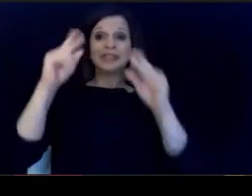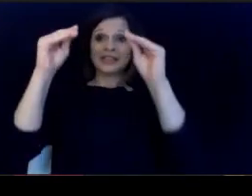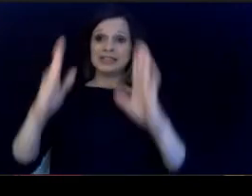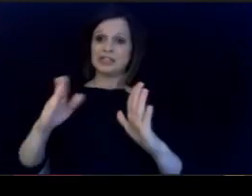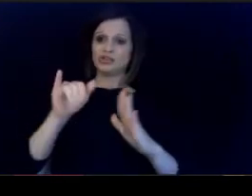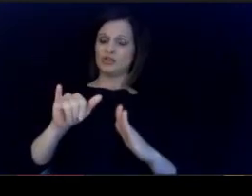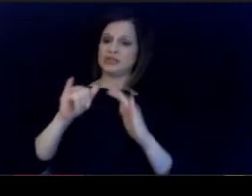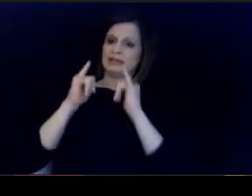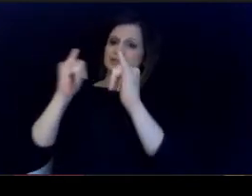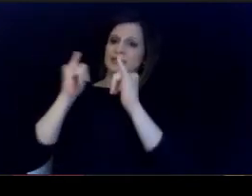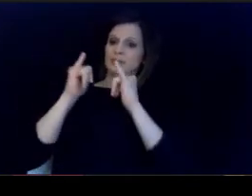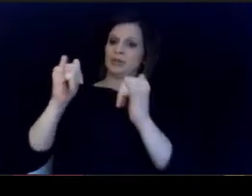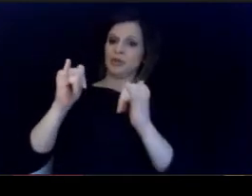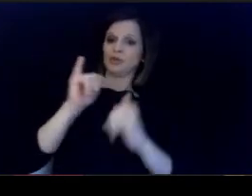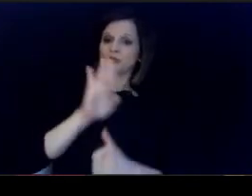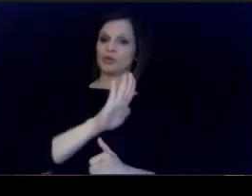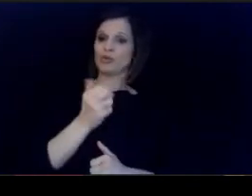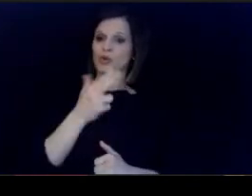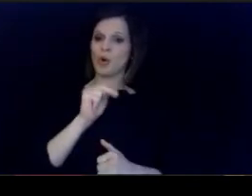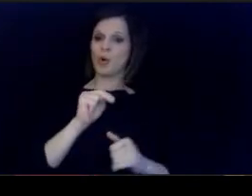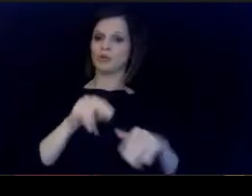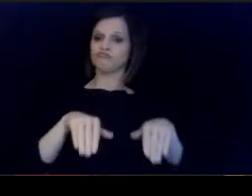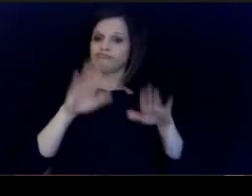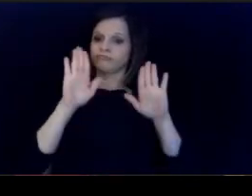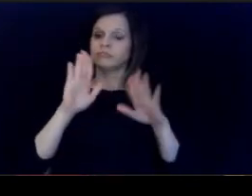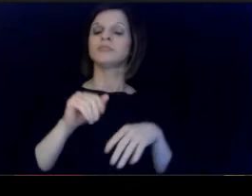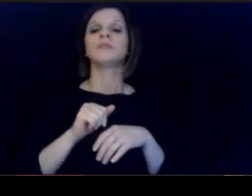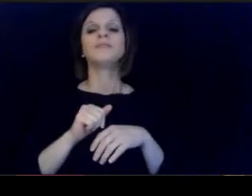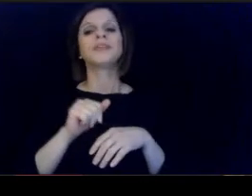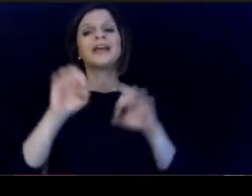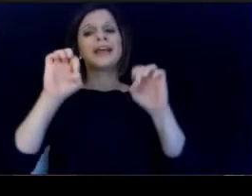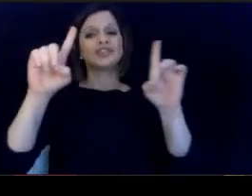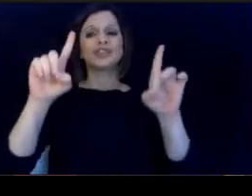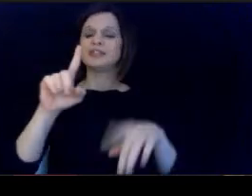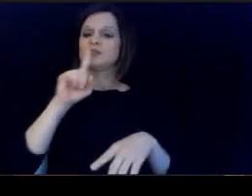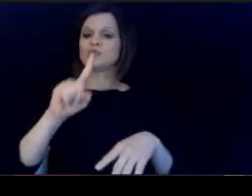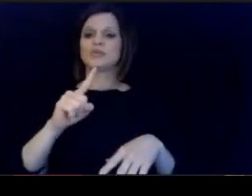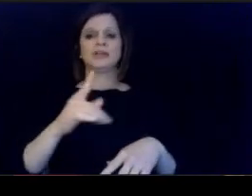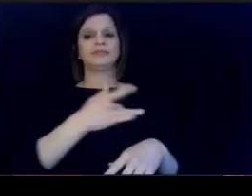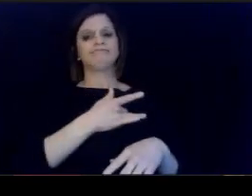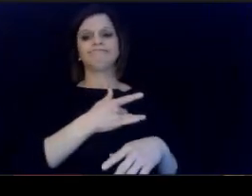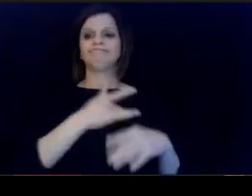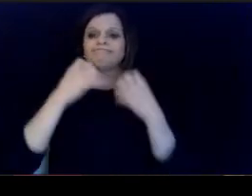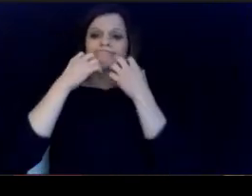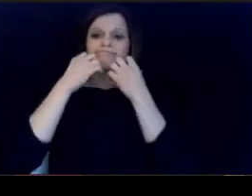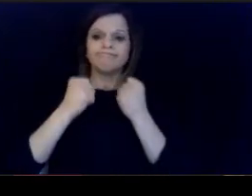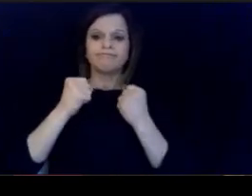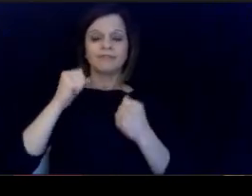Education has been a great calling in my life and. I'm sure there are many of you out there who have thought about teaching.